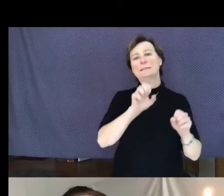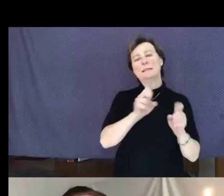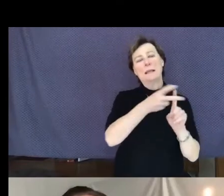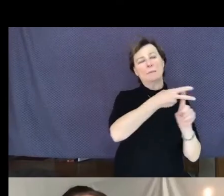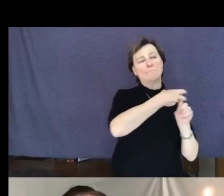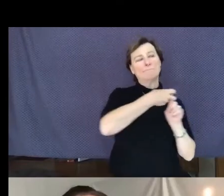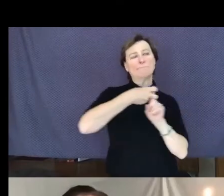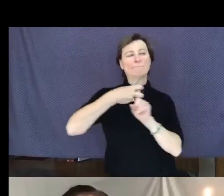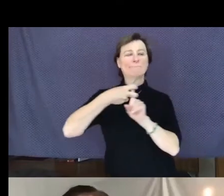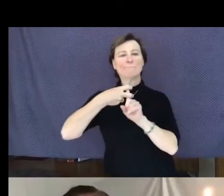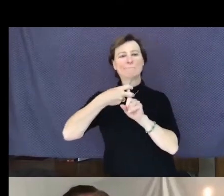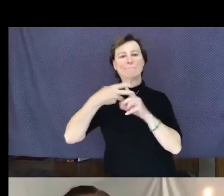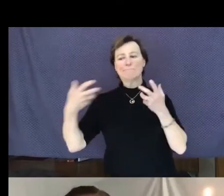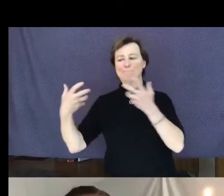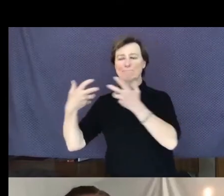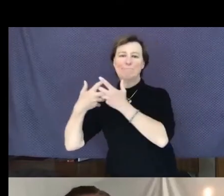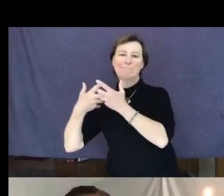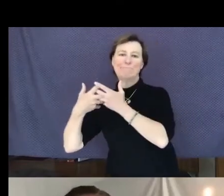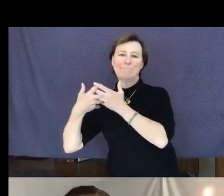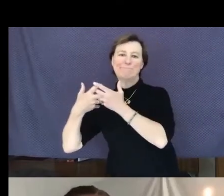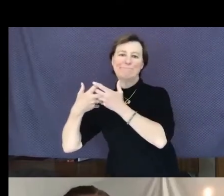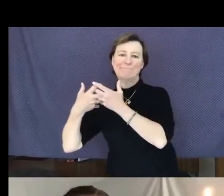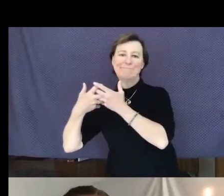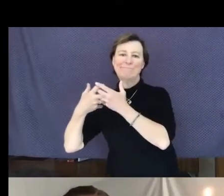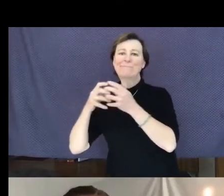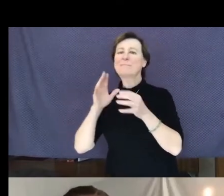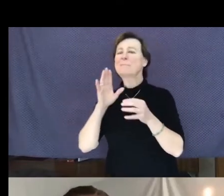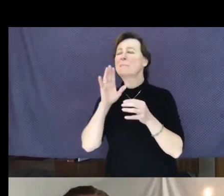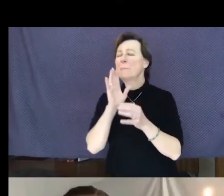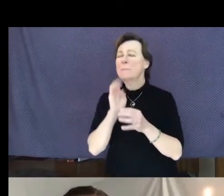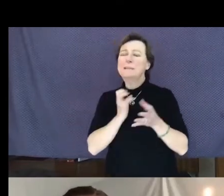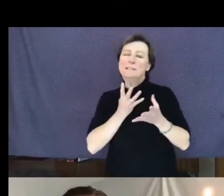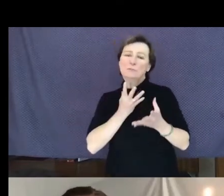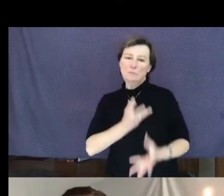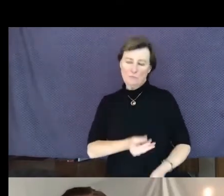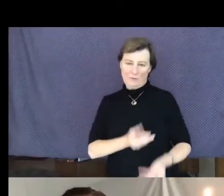Be excessively gentle with yourself."